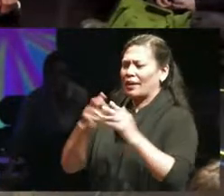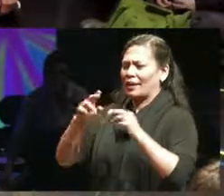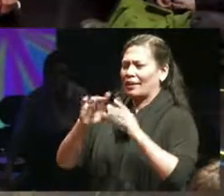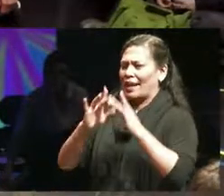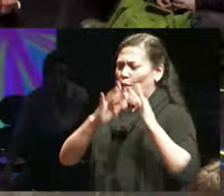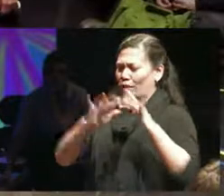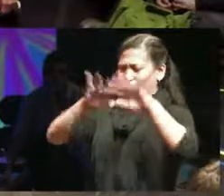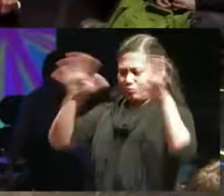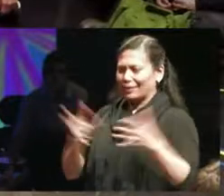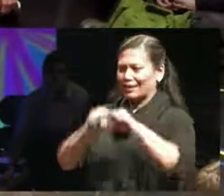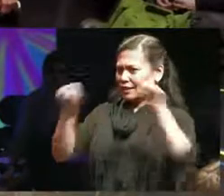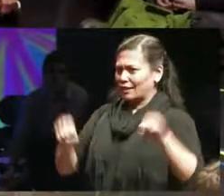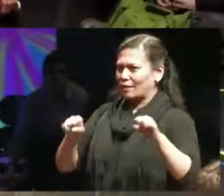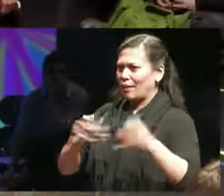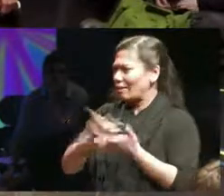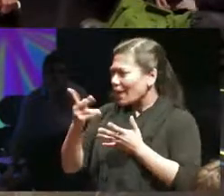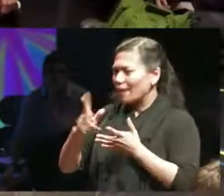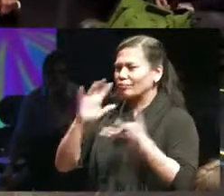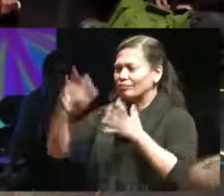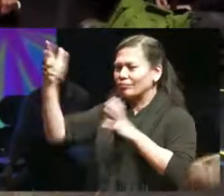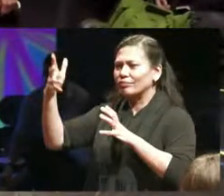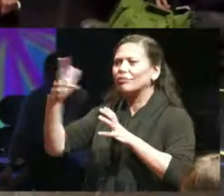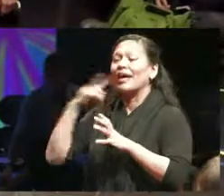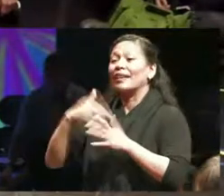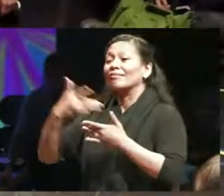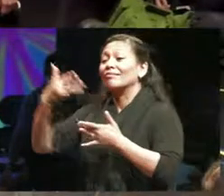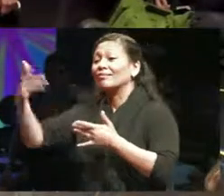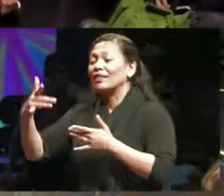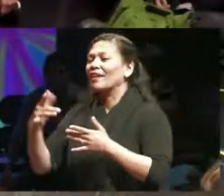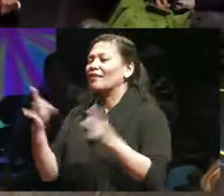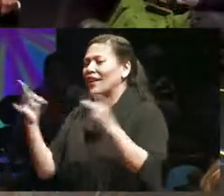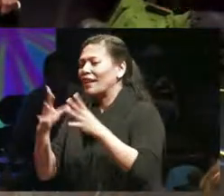differently exposed to injury violence and death and so it talks about